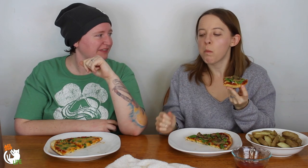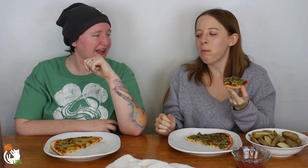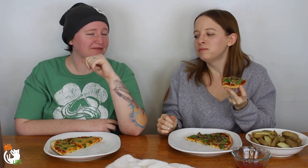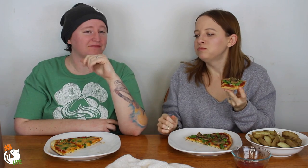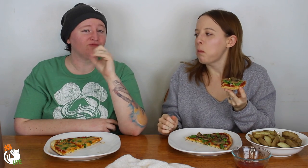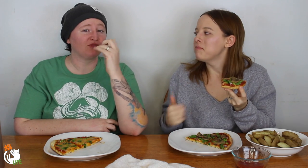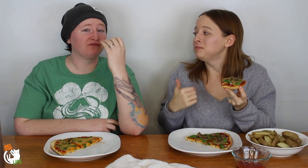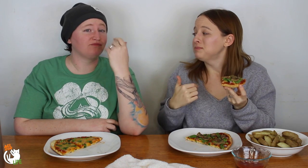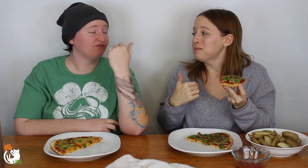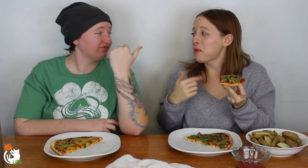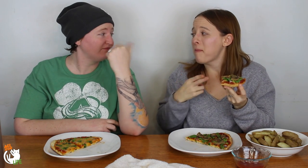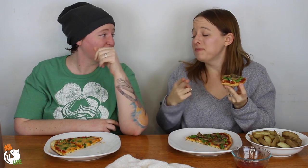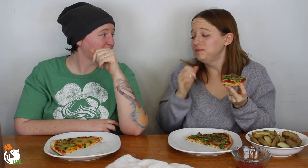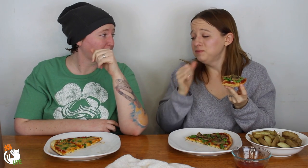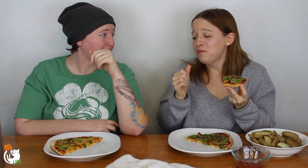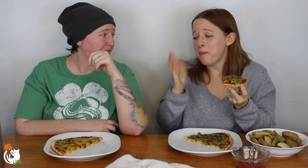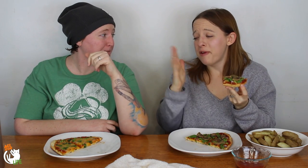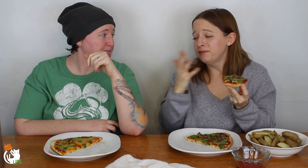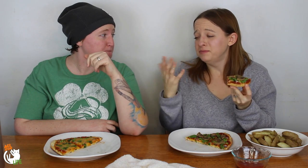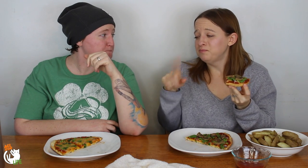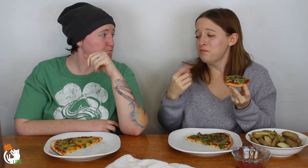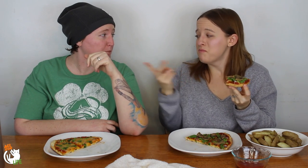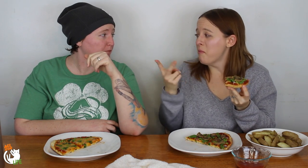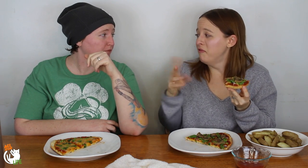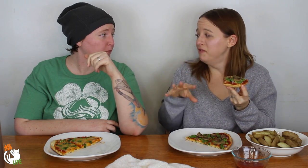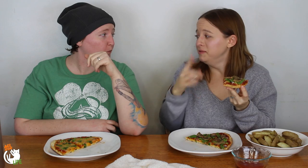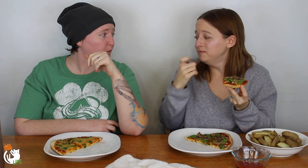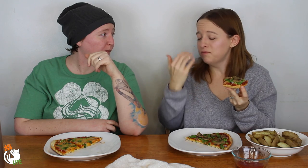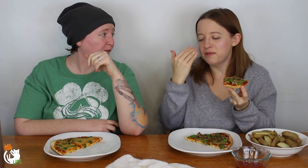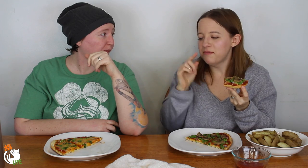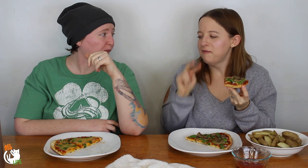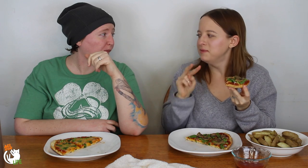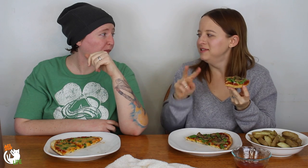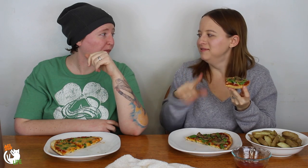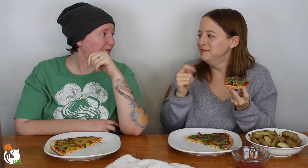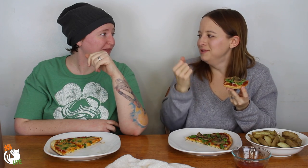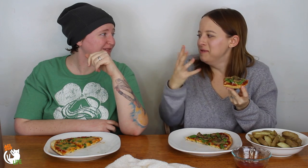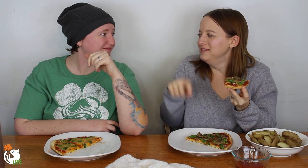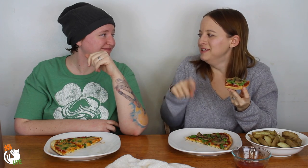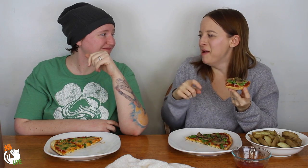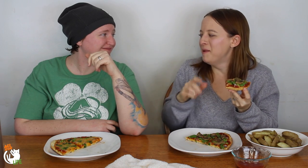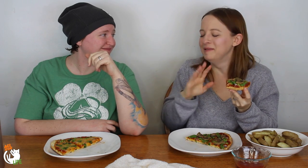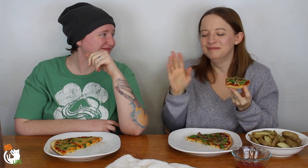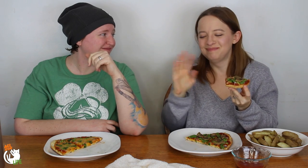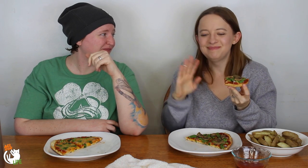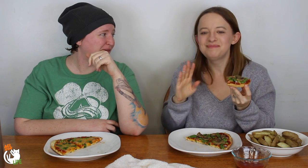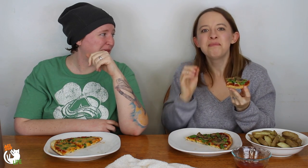Yeah, I didn't really watch the two of you talking during the filming because I'm going to watch the video so many times.